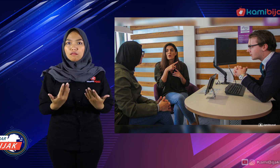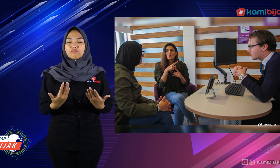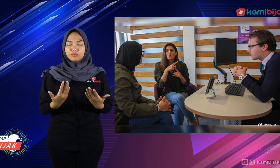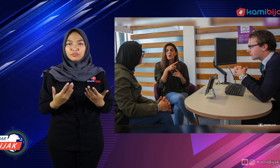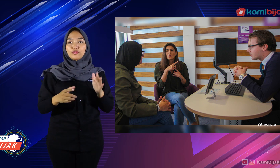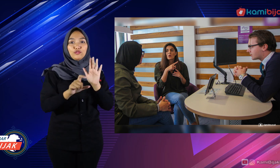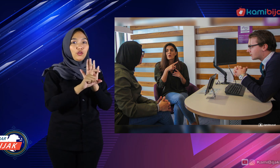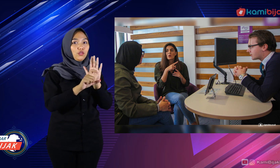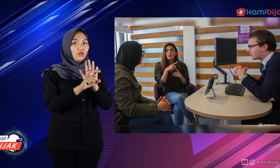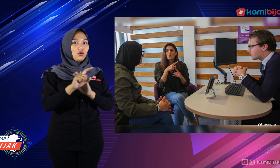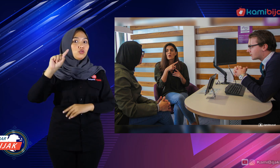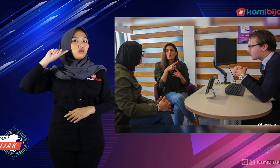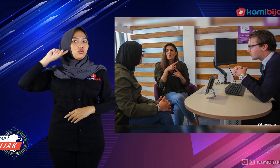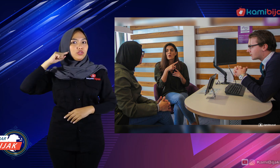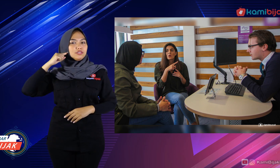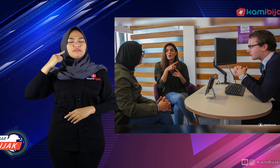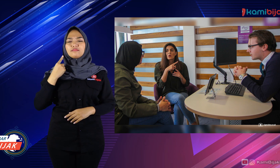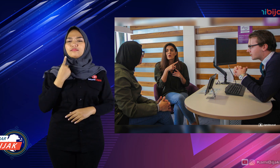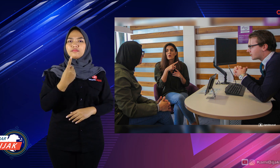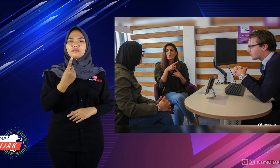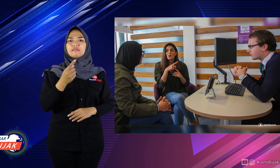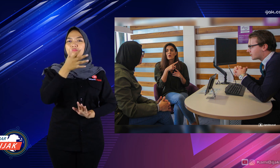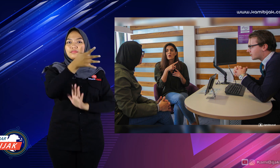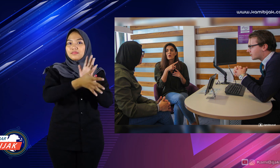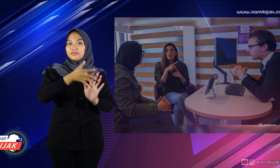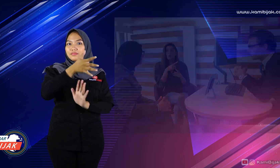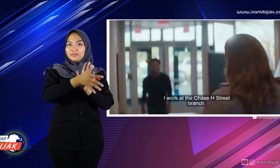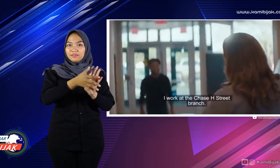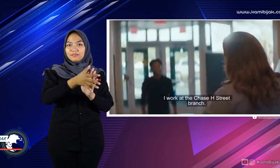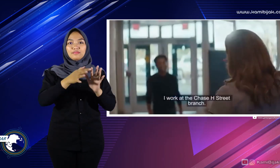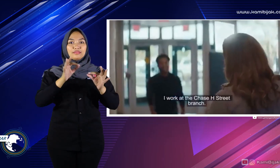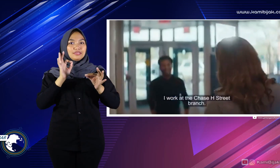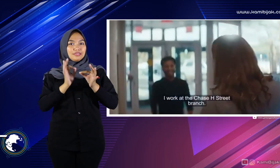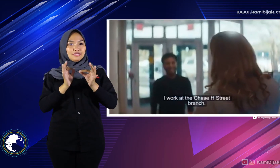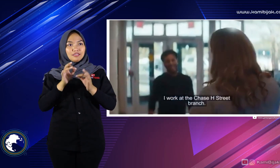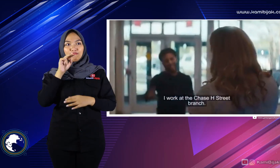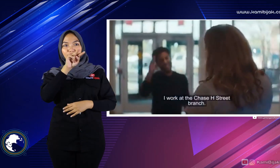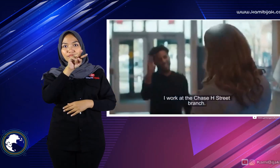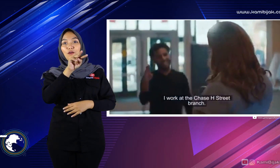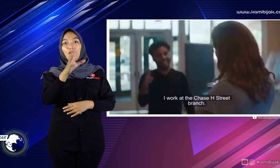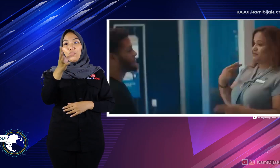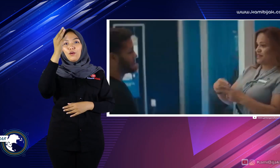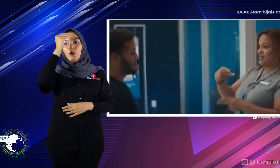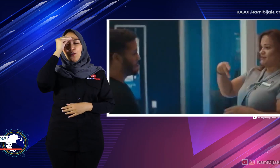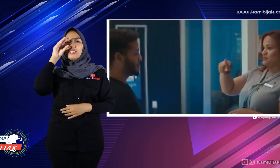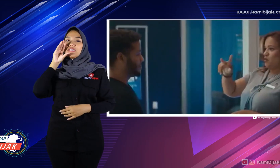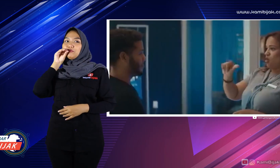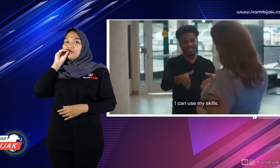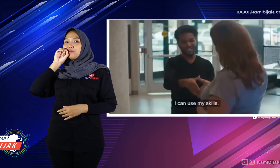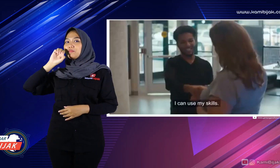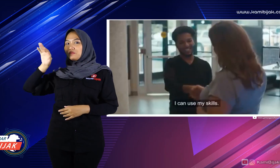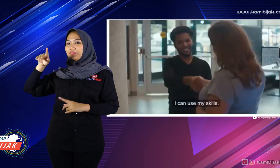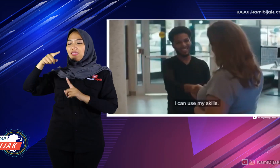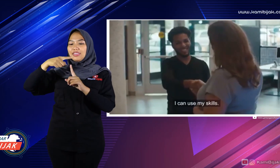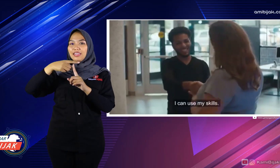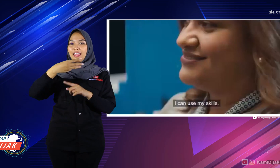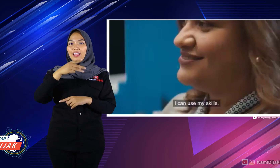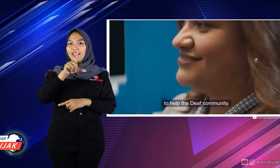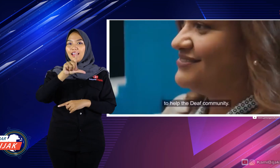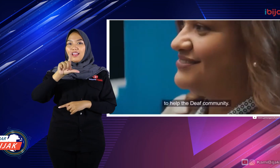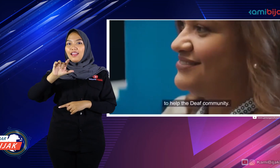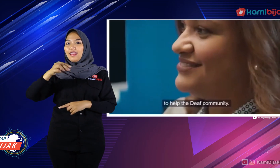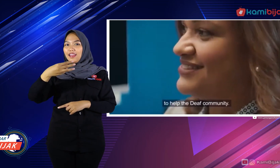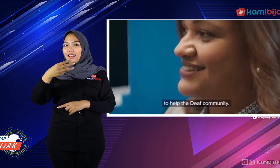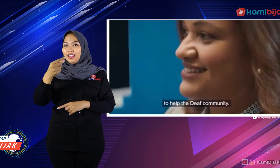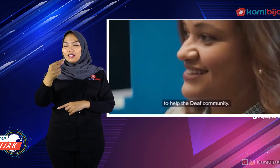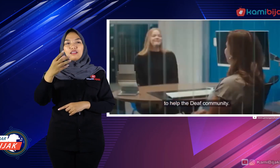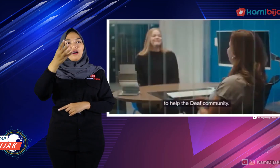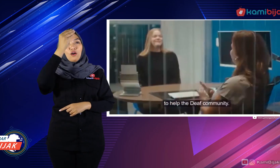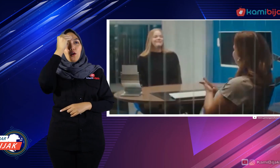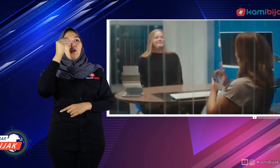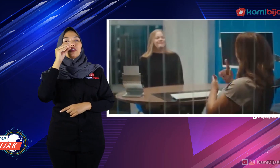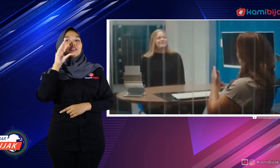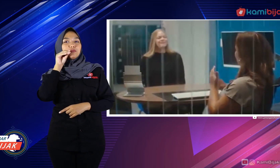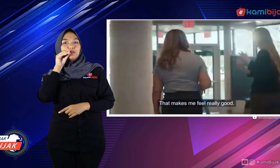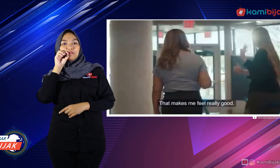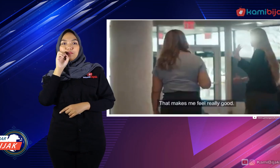Case in point, when a Deaf friend is conditional, then JBI will deliver to the teller, then teller will give an answer